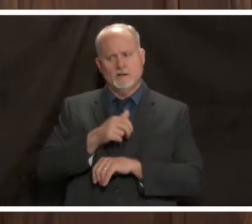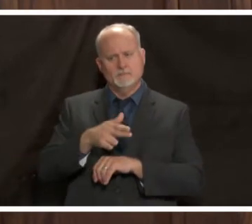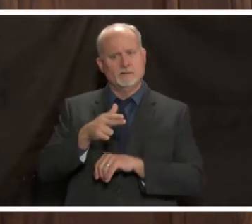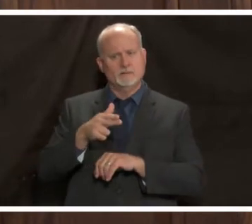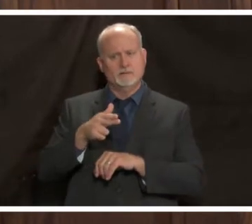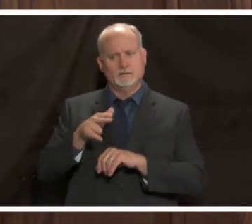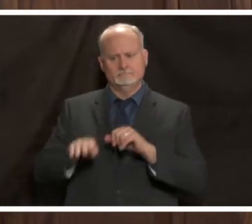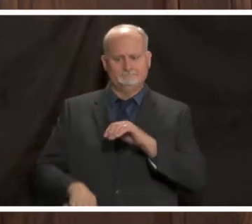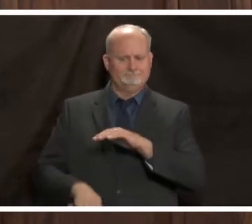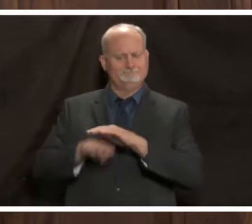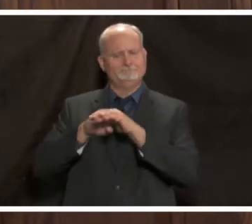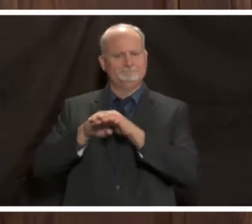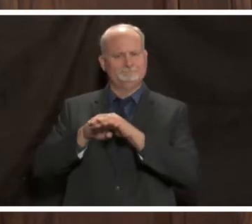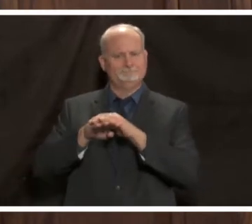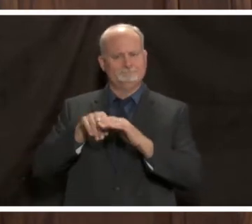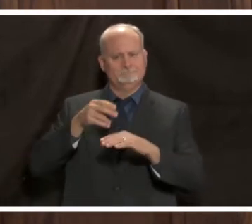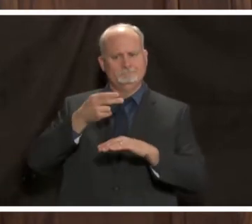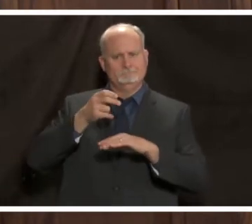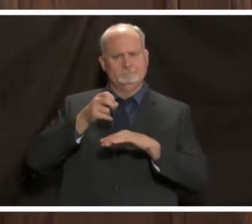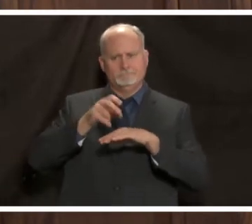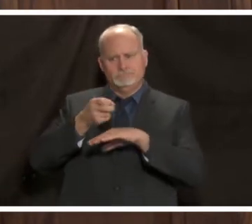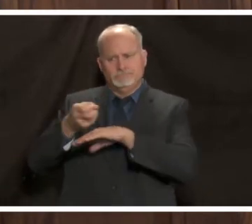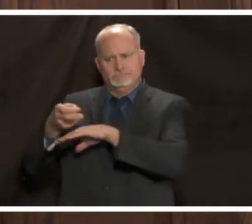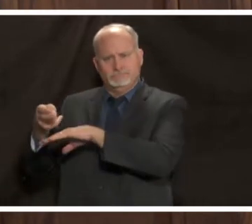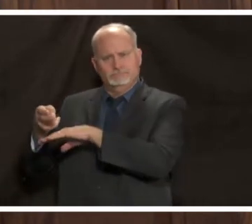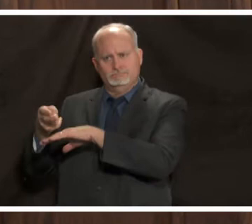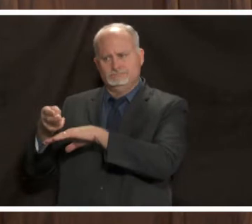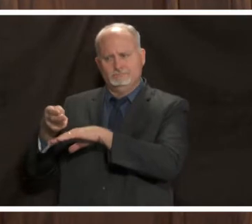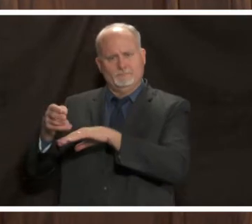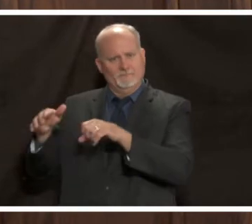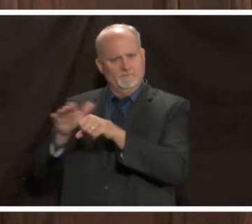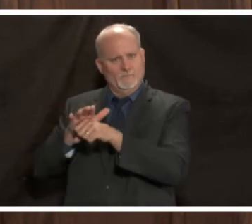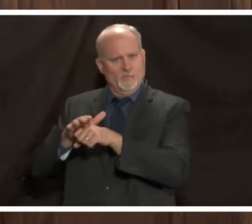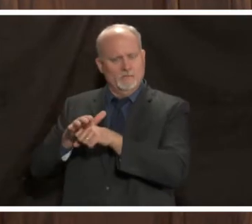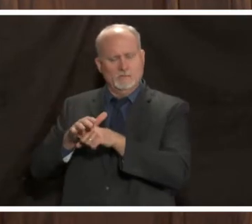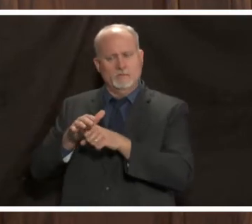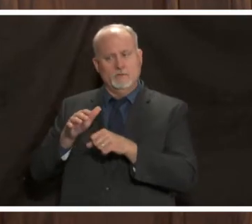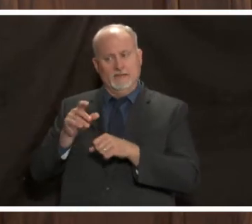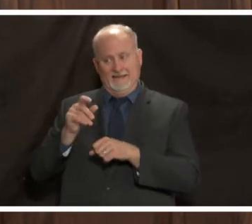bed capacity and a follow-up to that is what would a surge plan look like in that situation